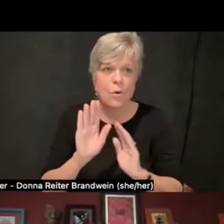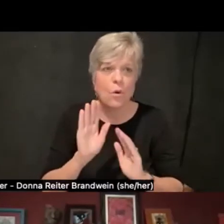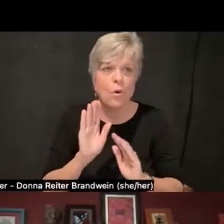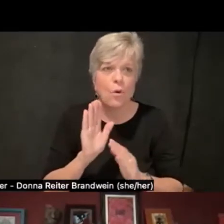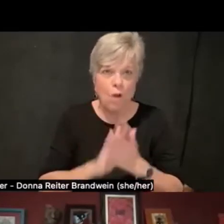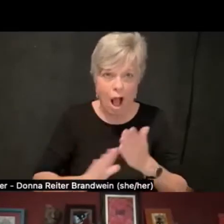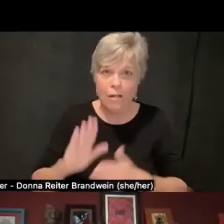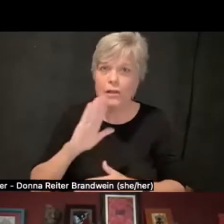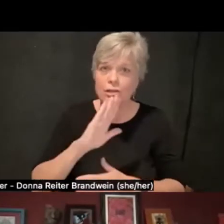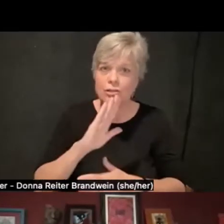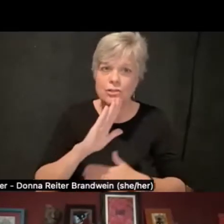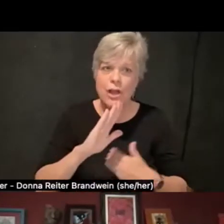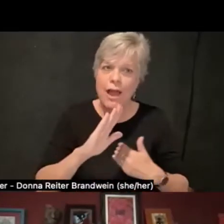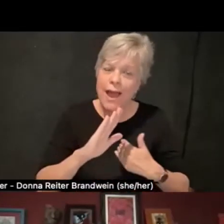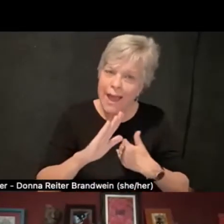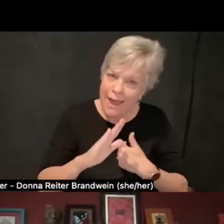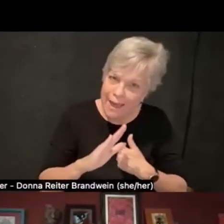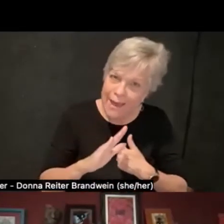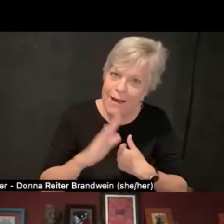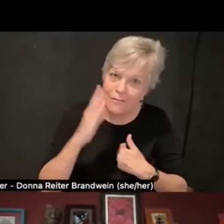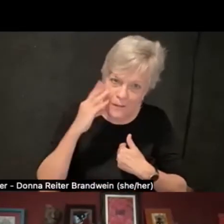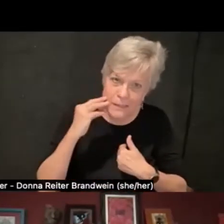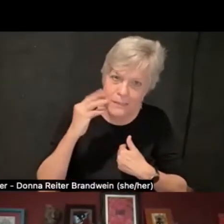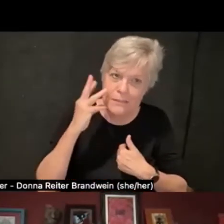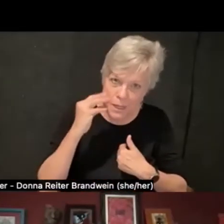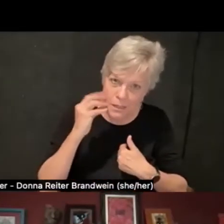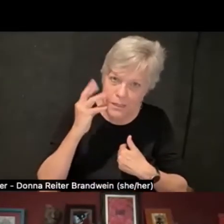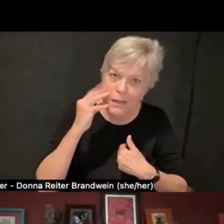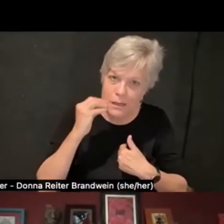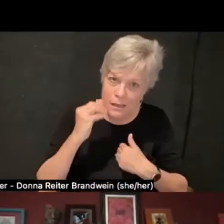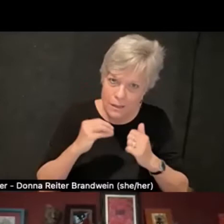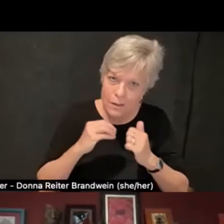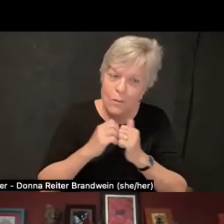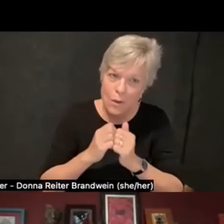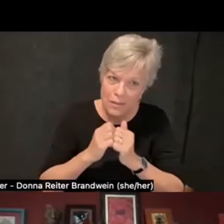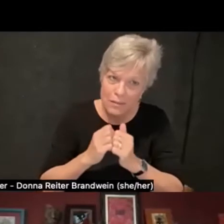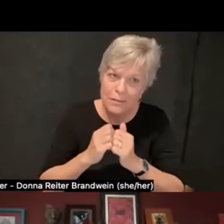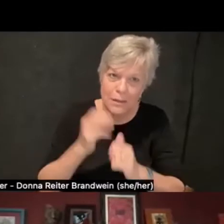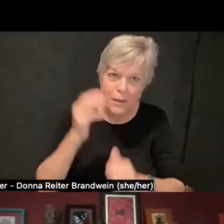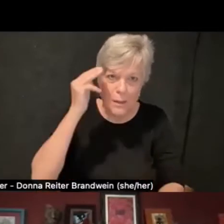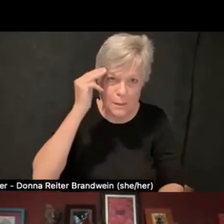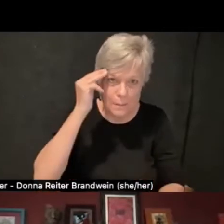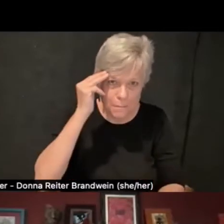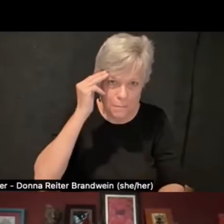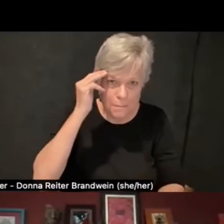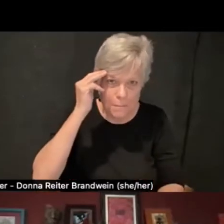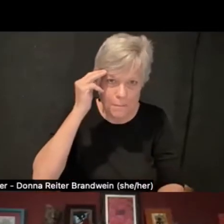have had experiences with mental health problems.